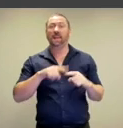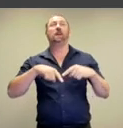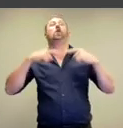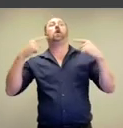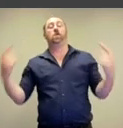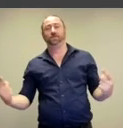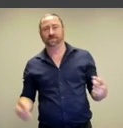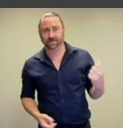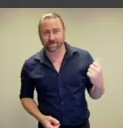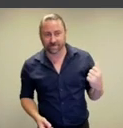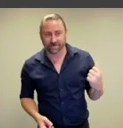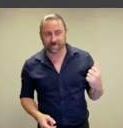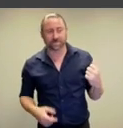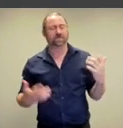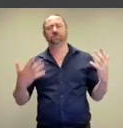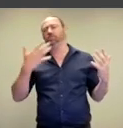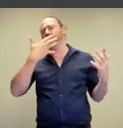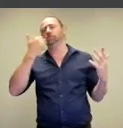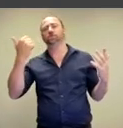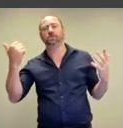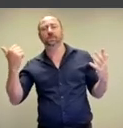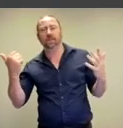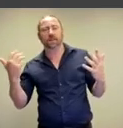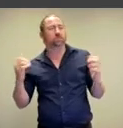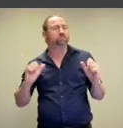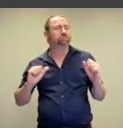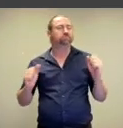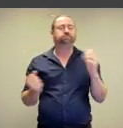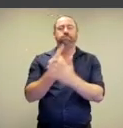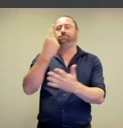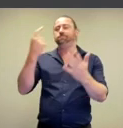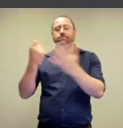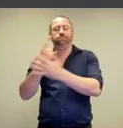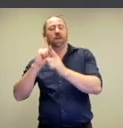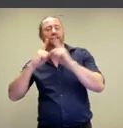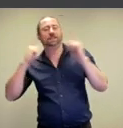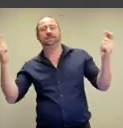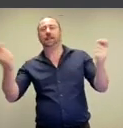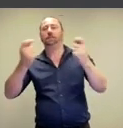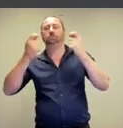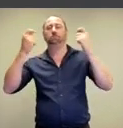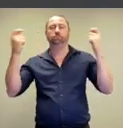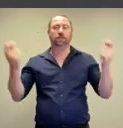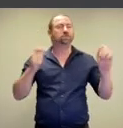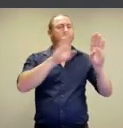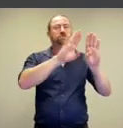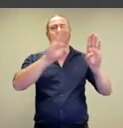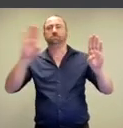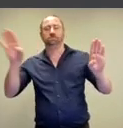By contrast, we have this absolutely